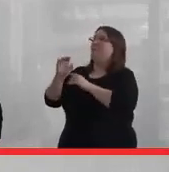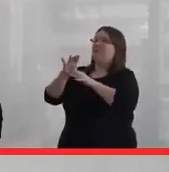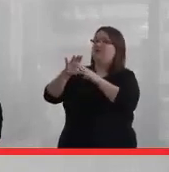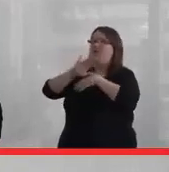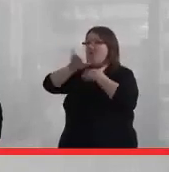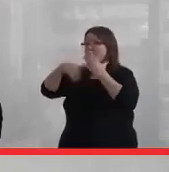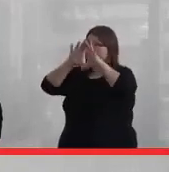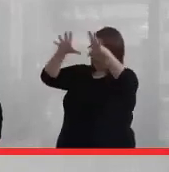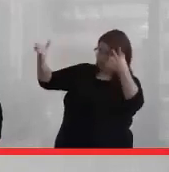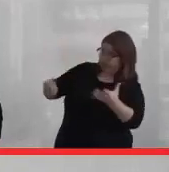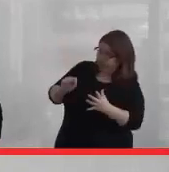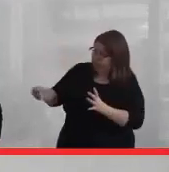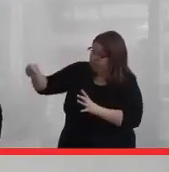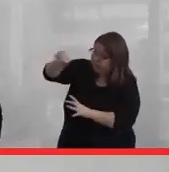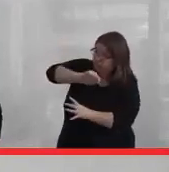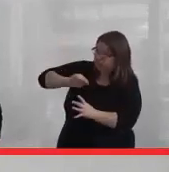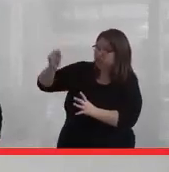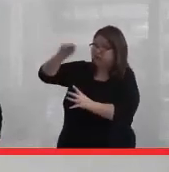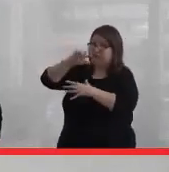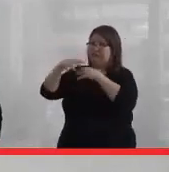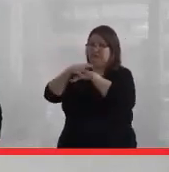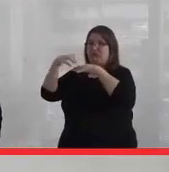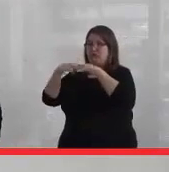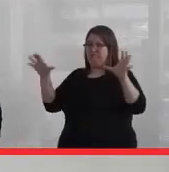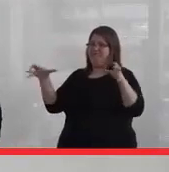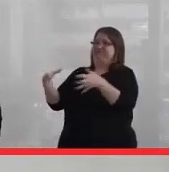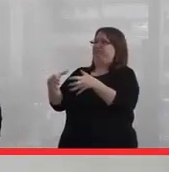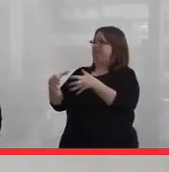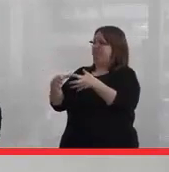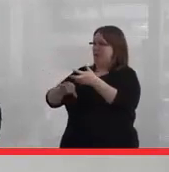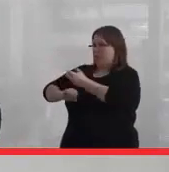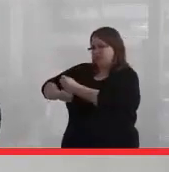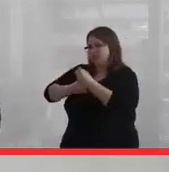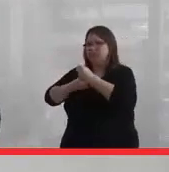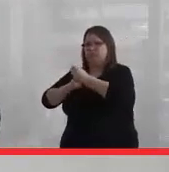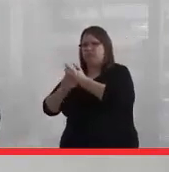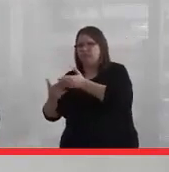who came together in an organization and we're working to raise each other up and hold each other up